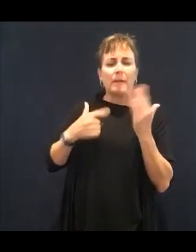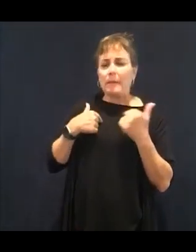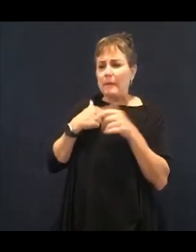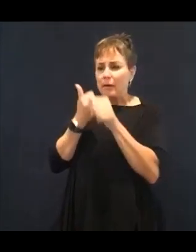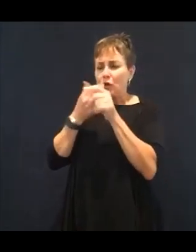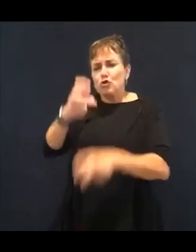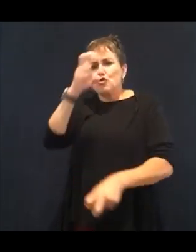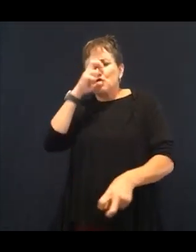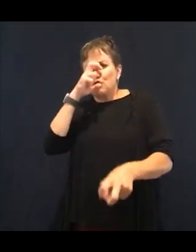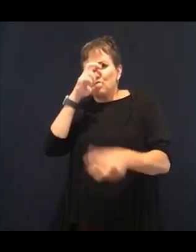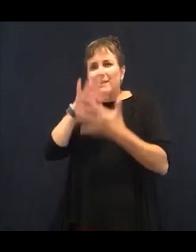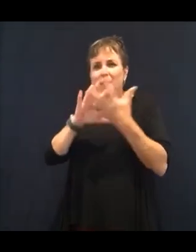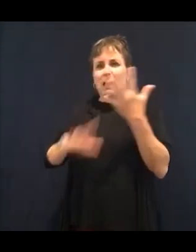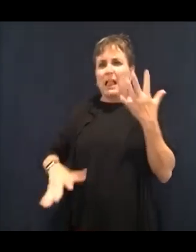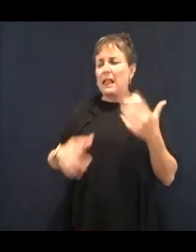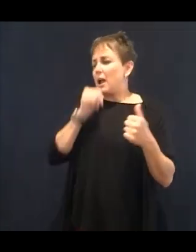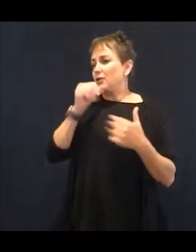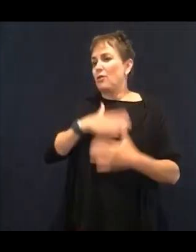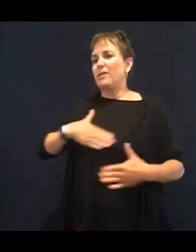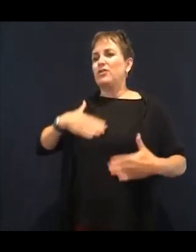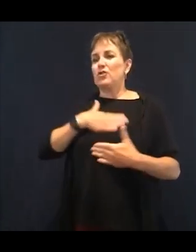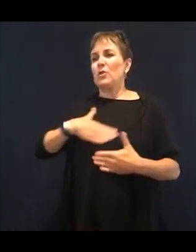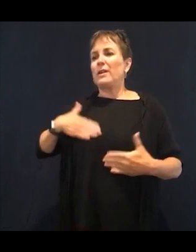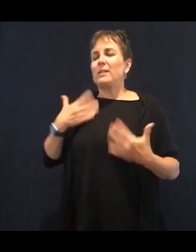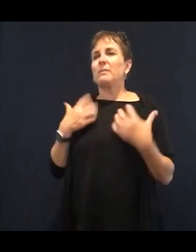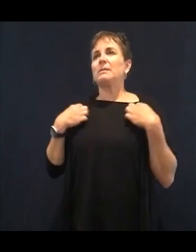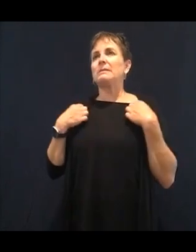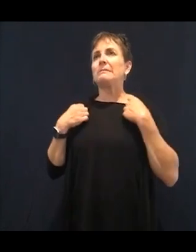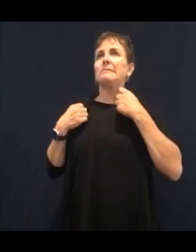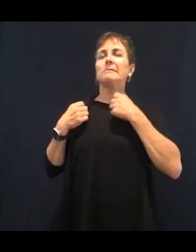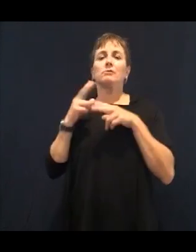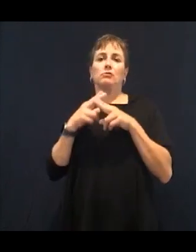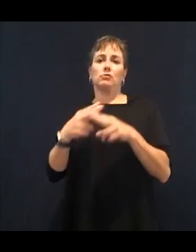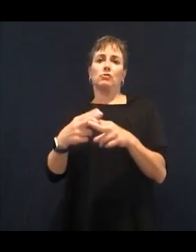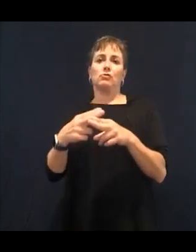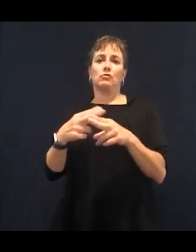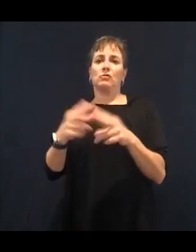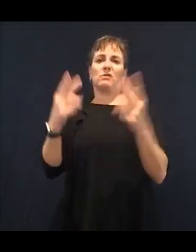it's what I do with my clients. I work with my clients to show them that there is